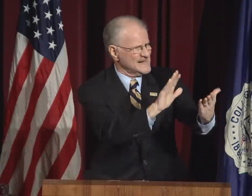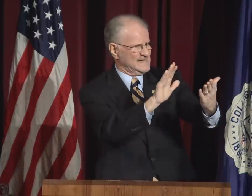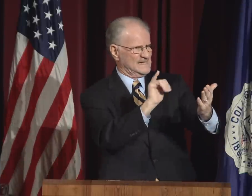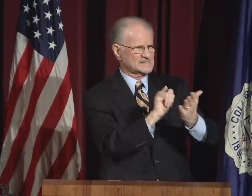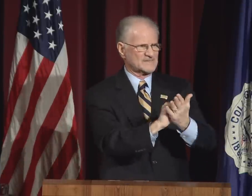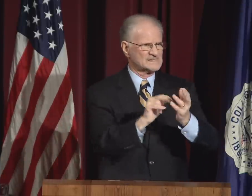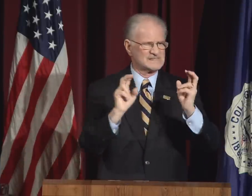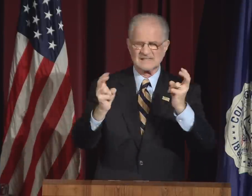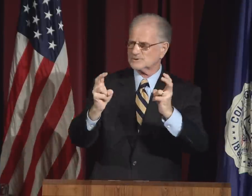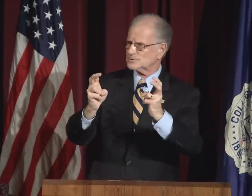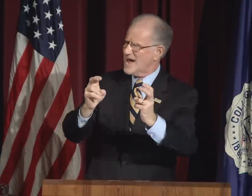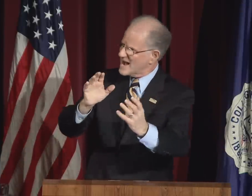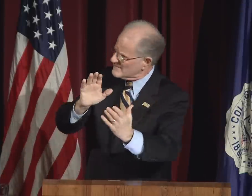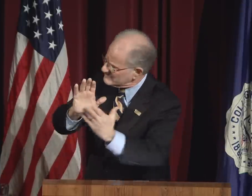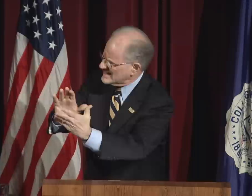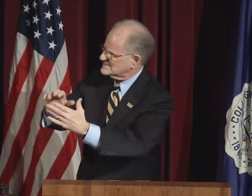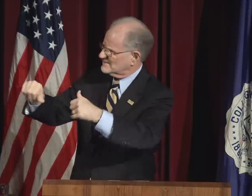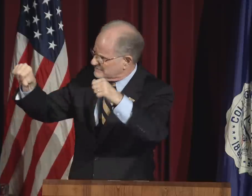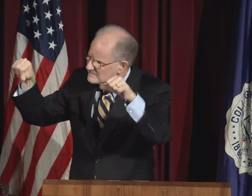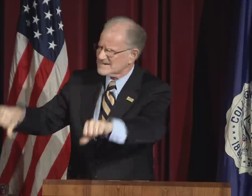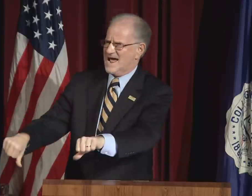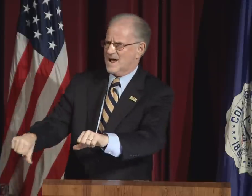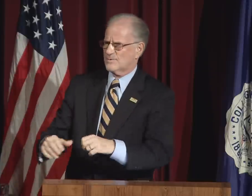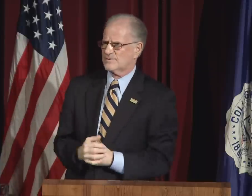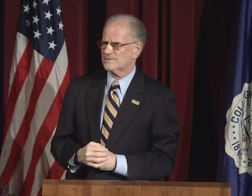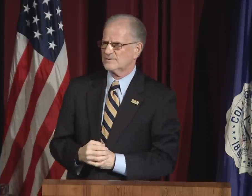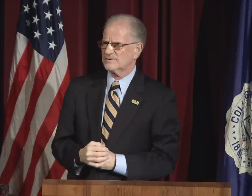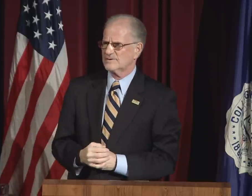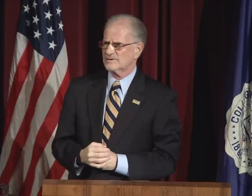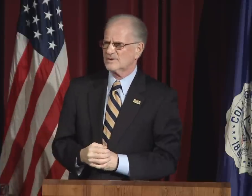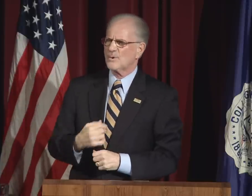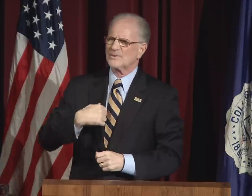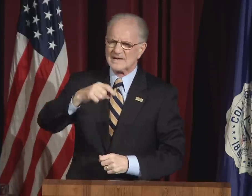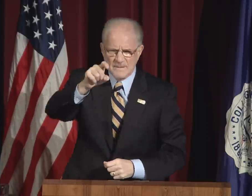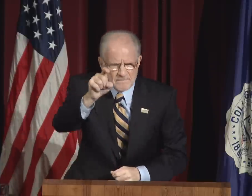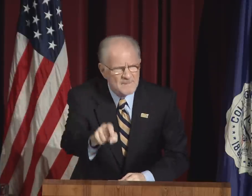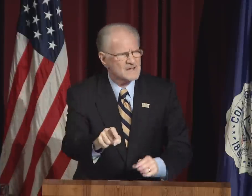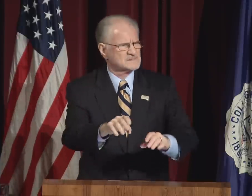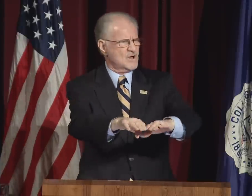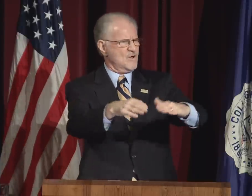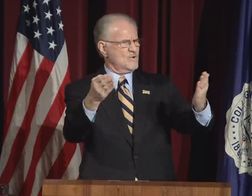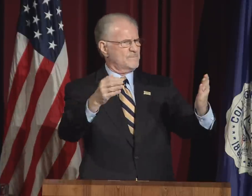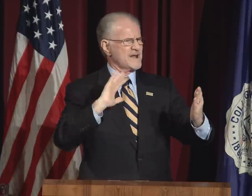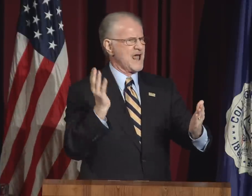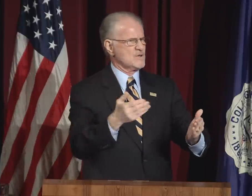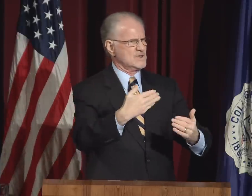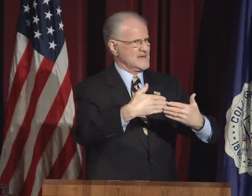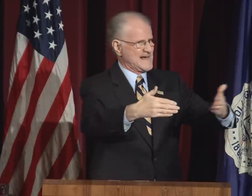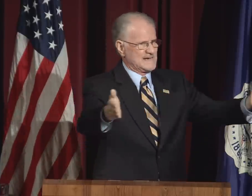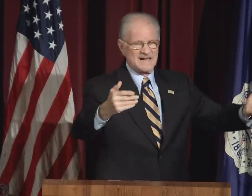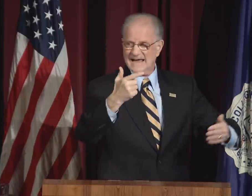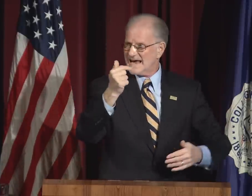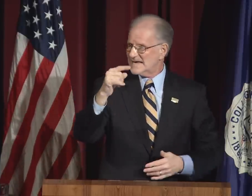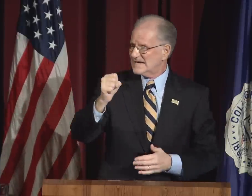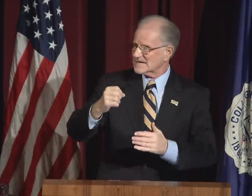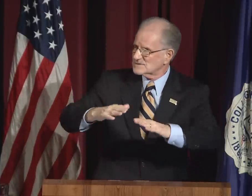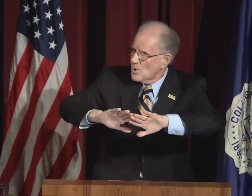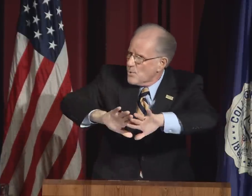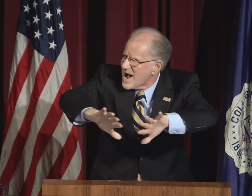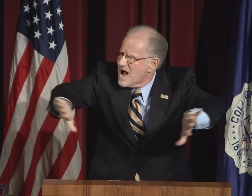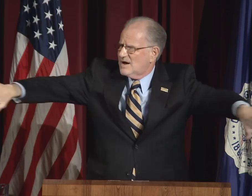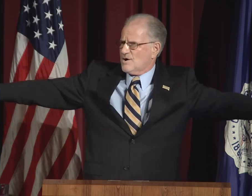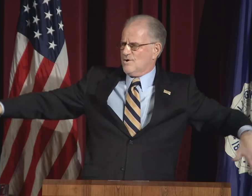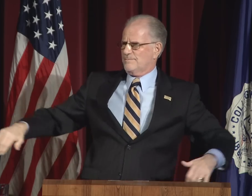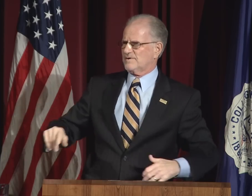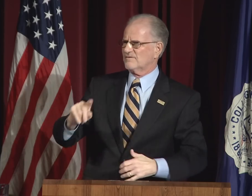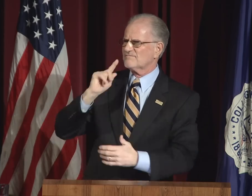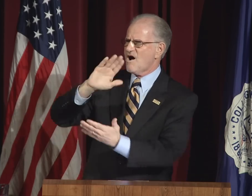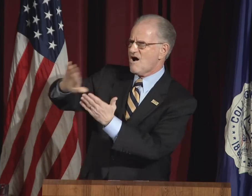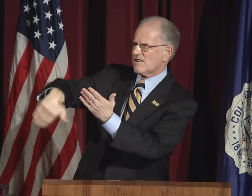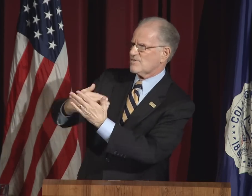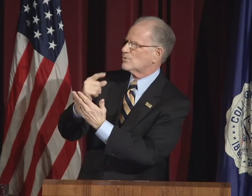I say we will face these issues and face them down.